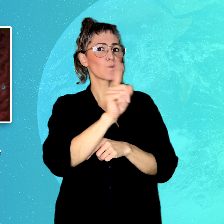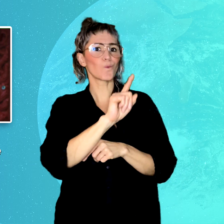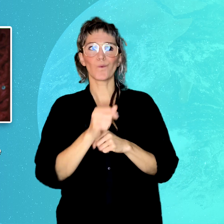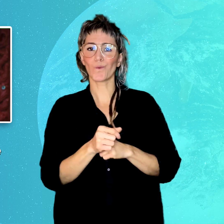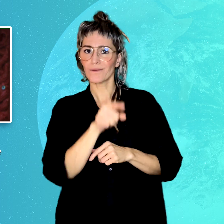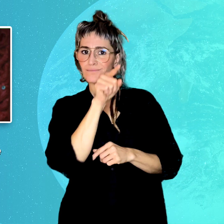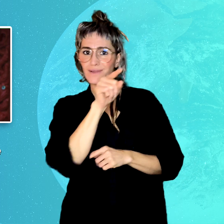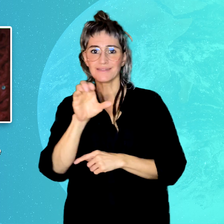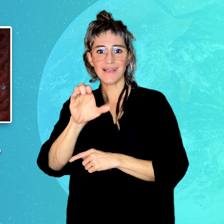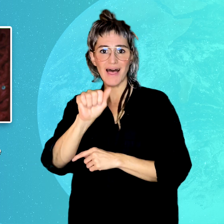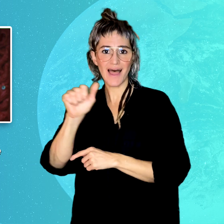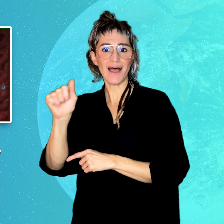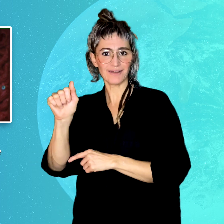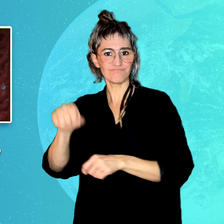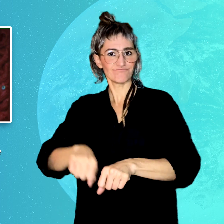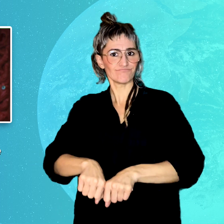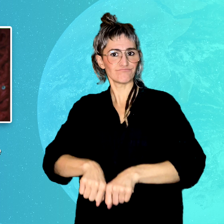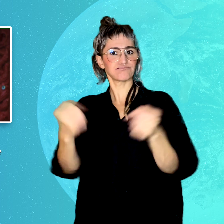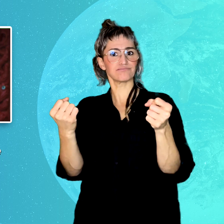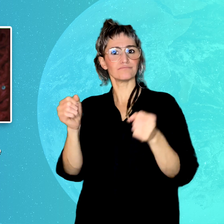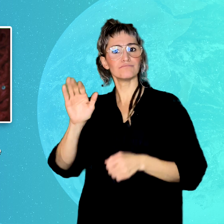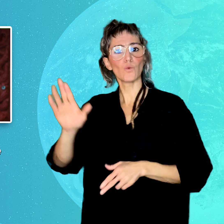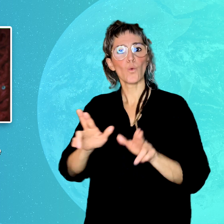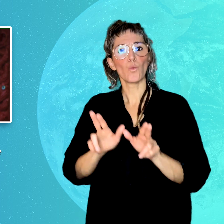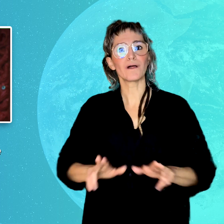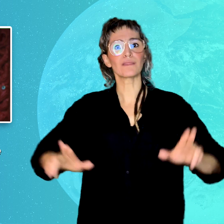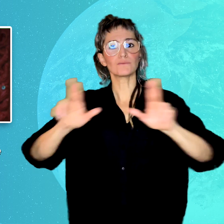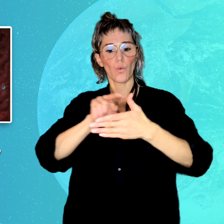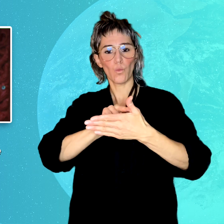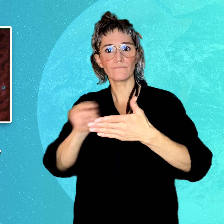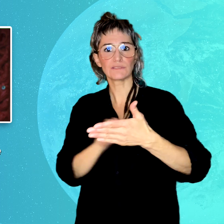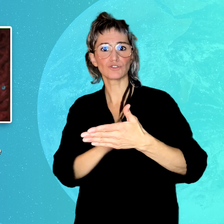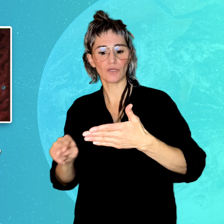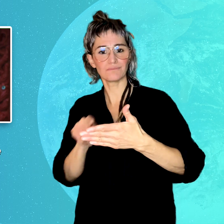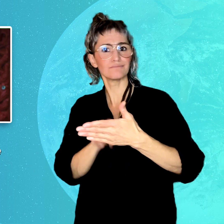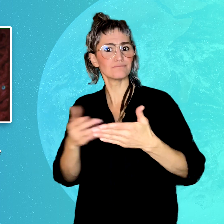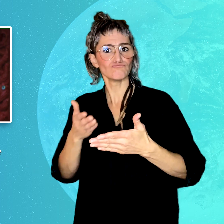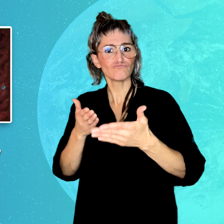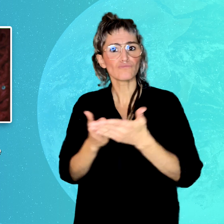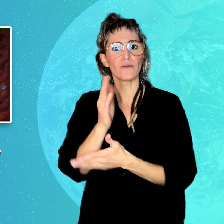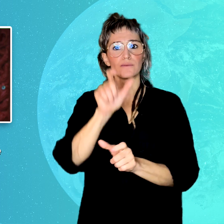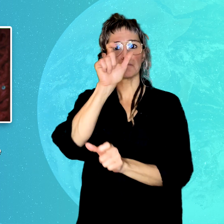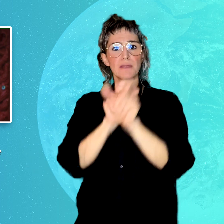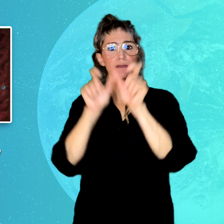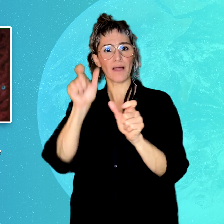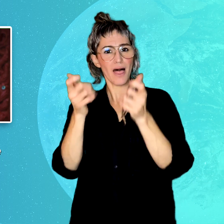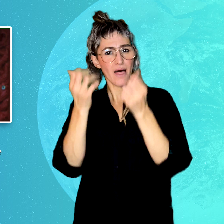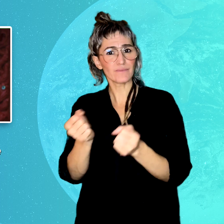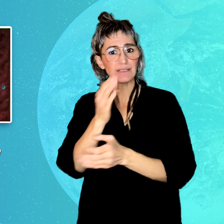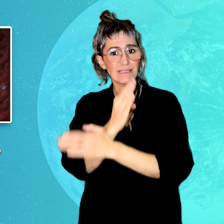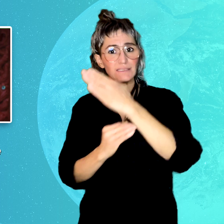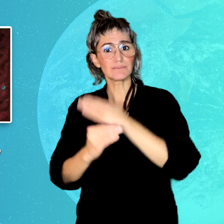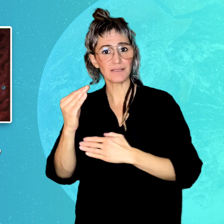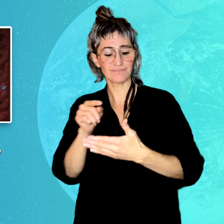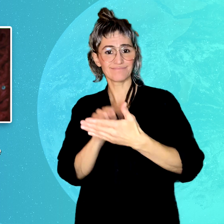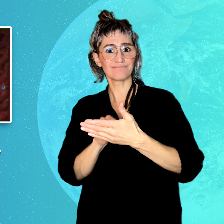The CAA violated the United Nations Convention